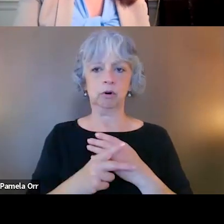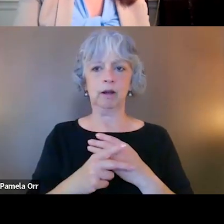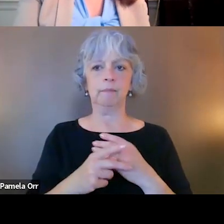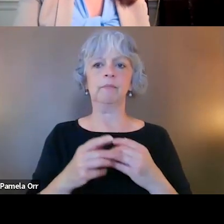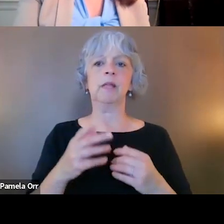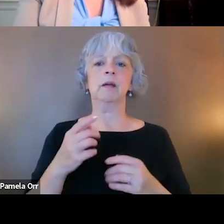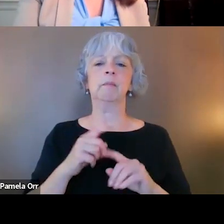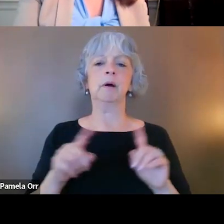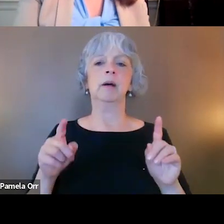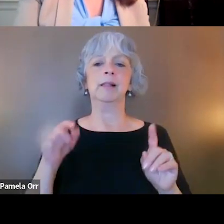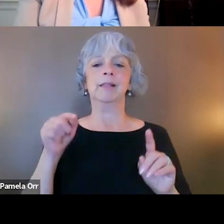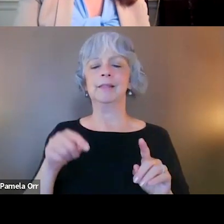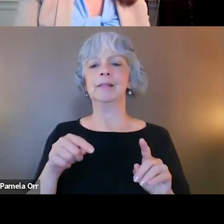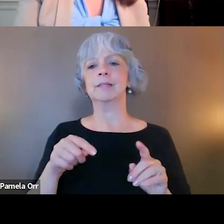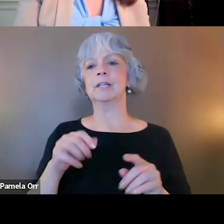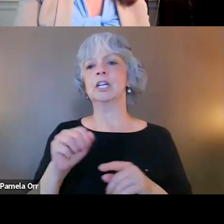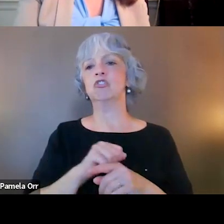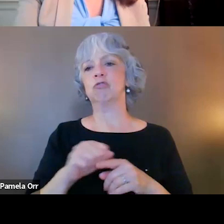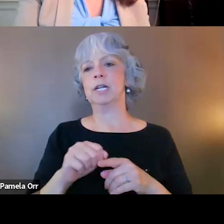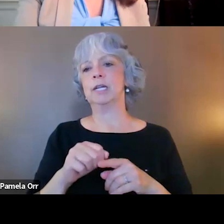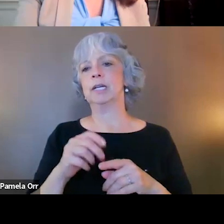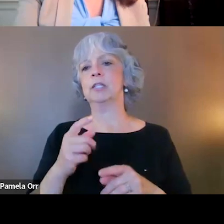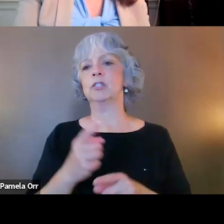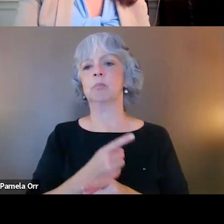However, this is a training appropriate for anyone,